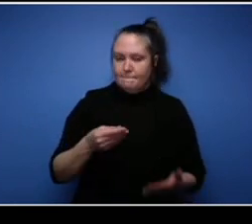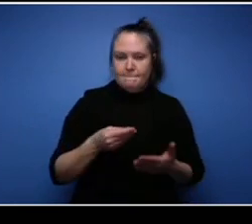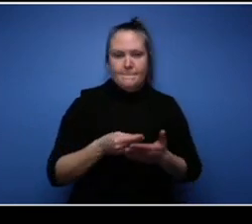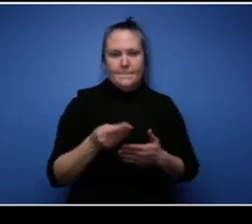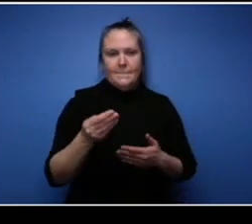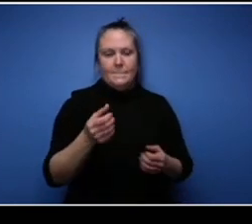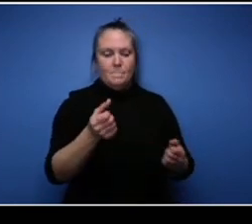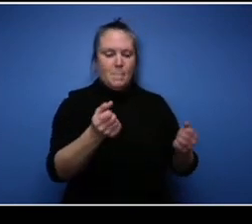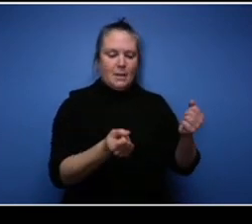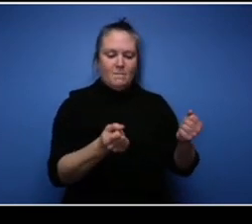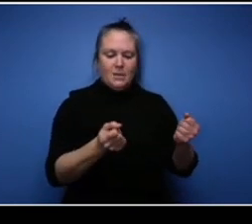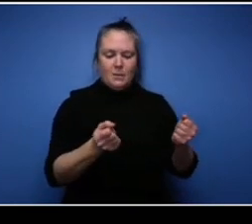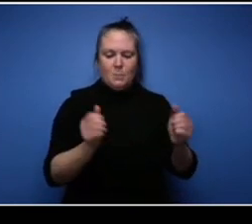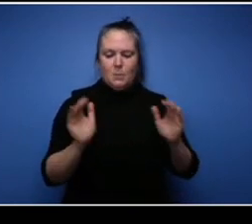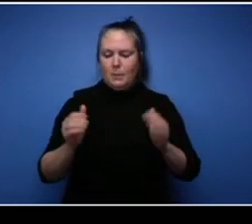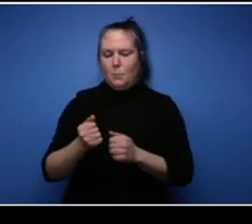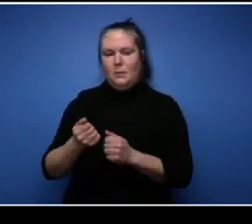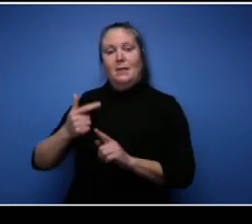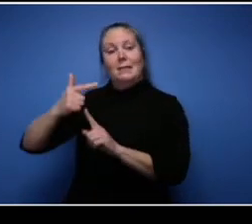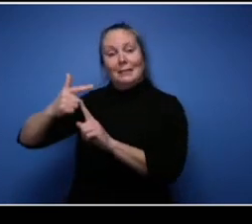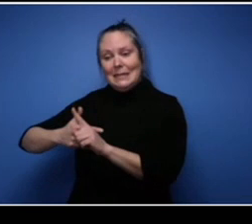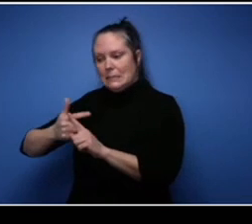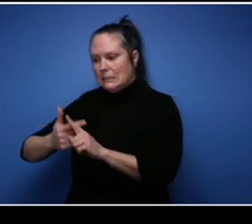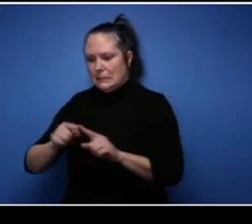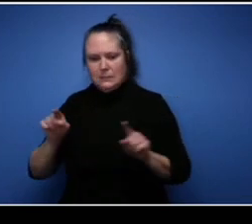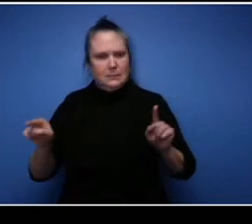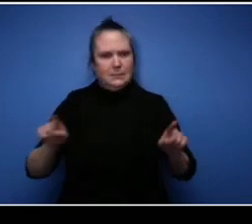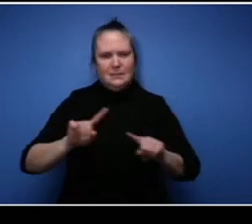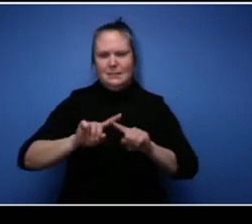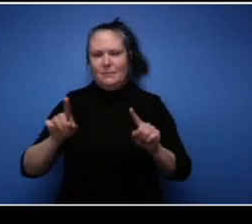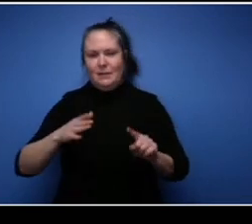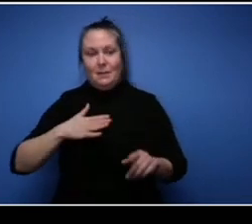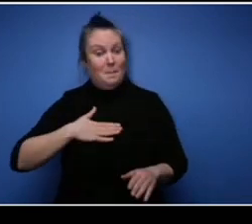In my business I need vehicles to do service work so you know at least a couple vehicles